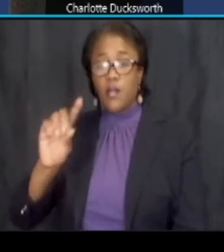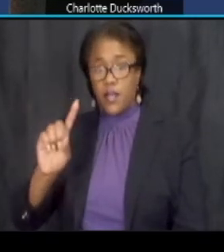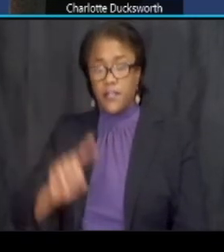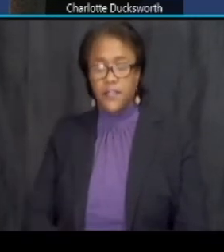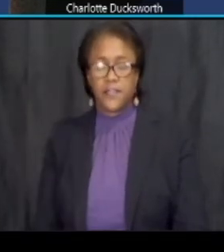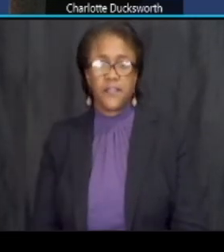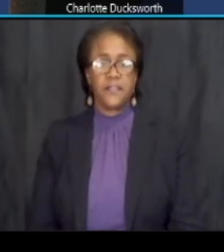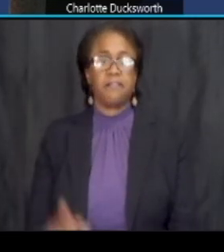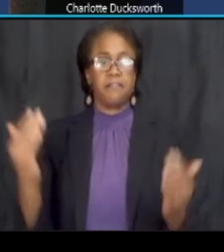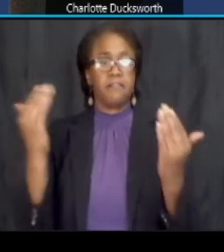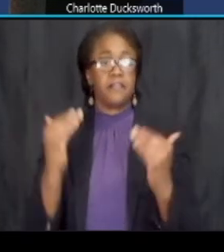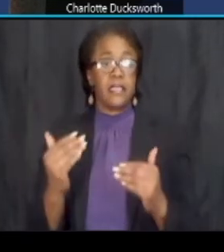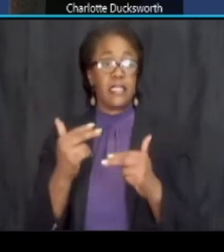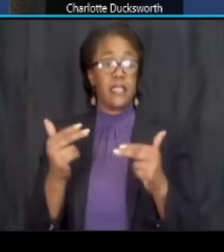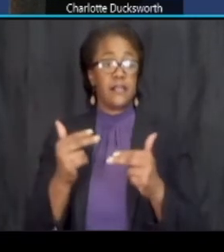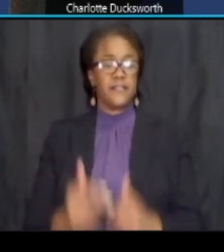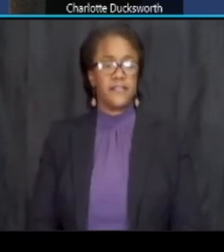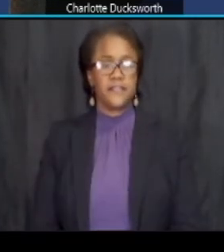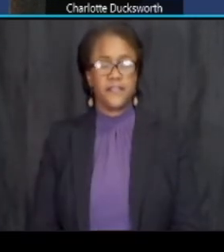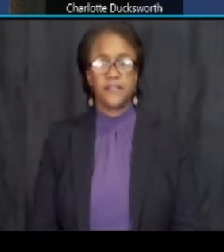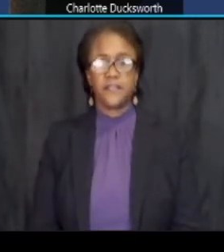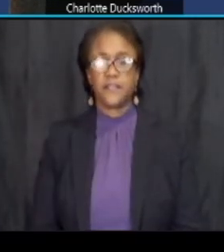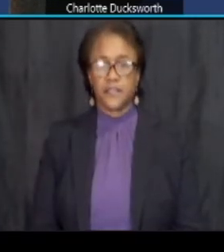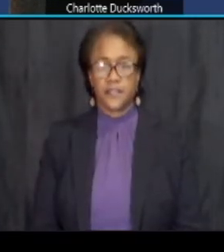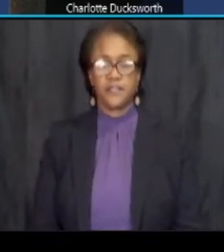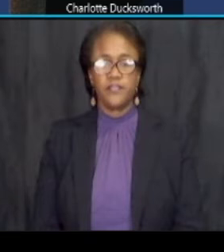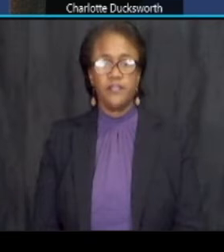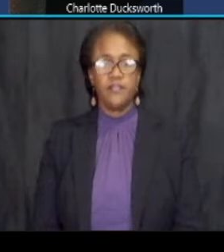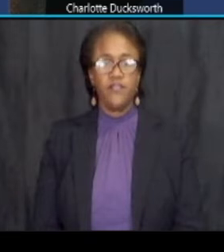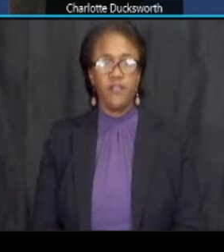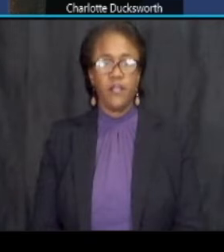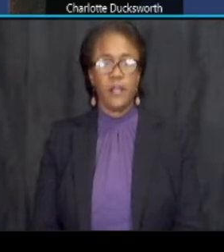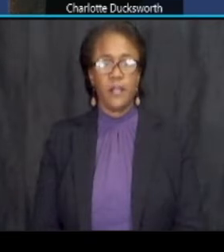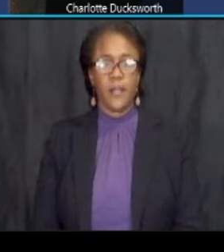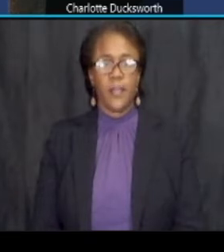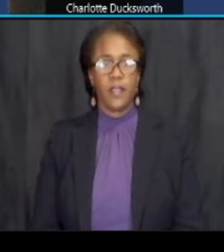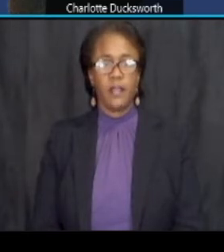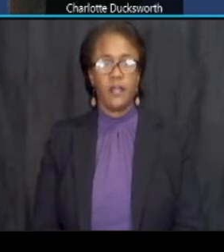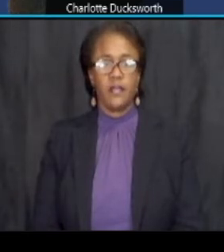next slide